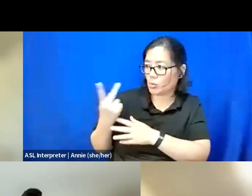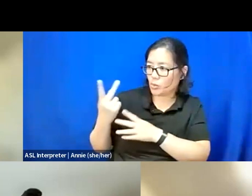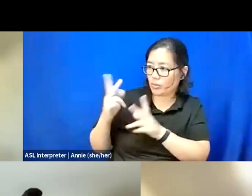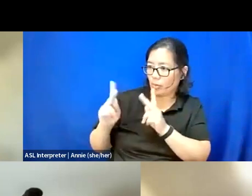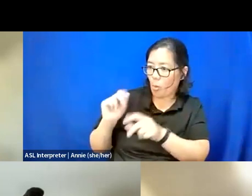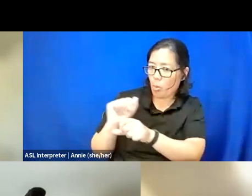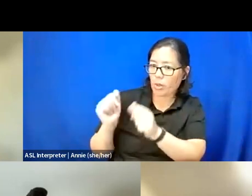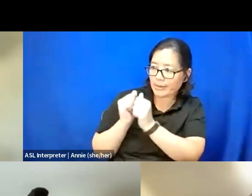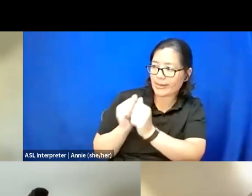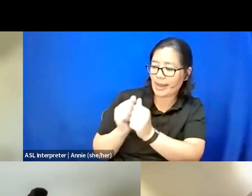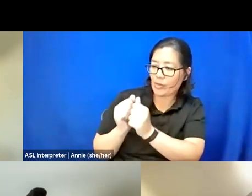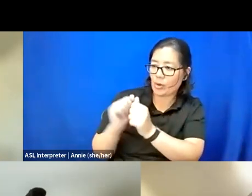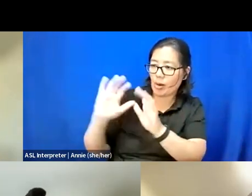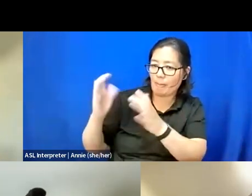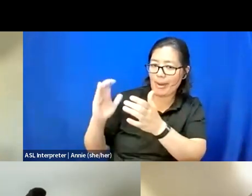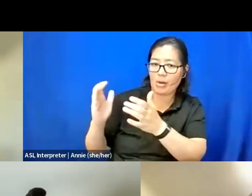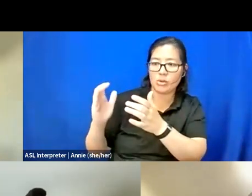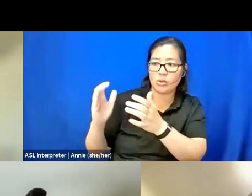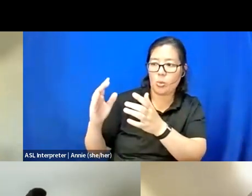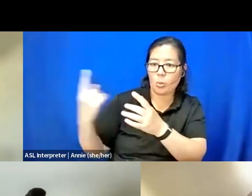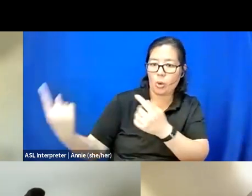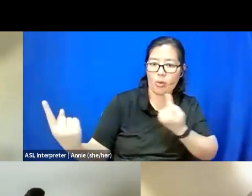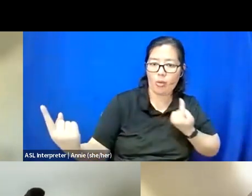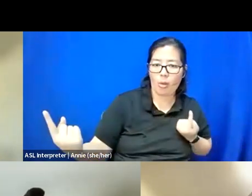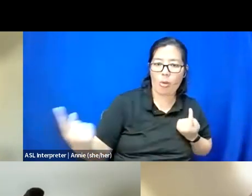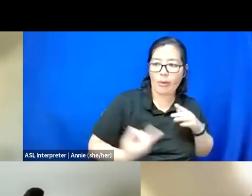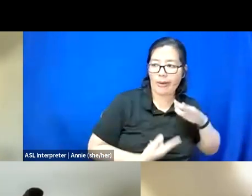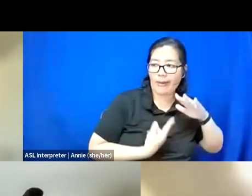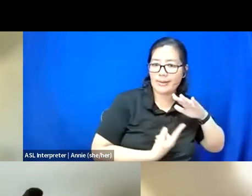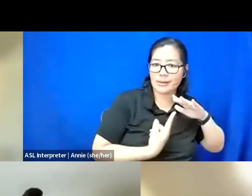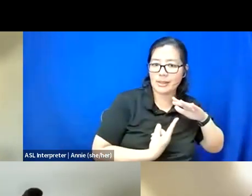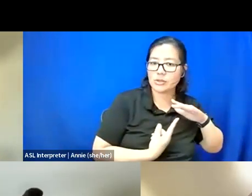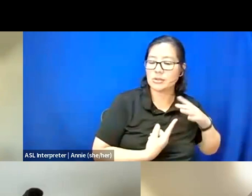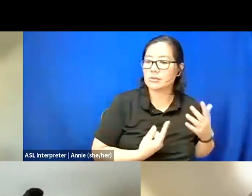if you were to just work alone or in isolation has been something